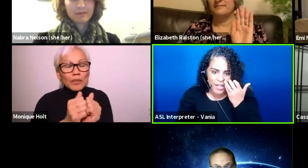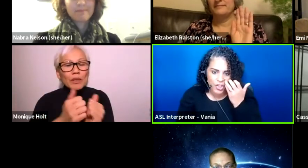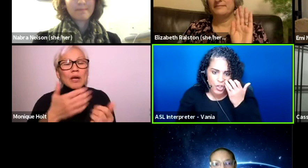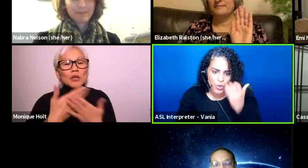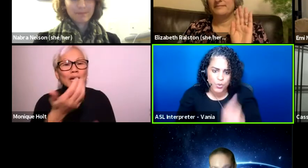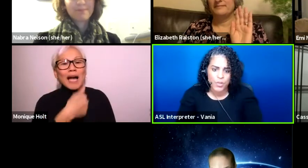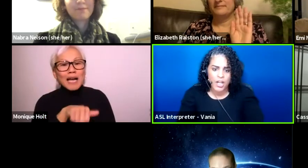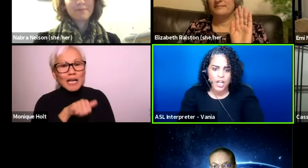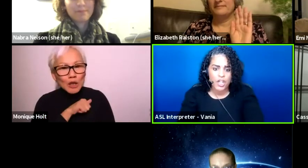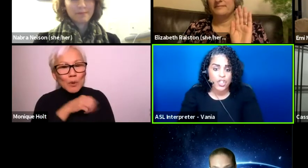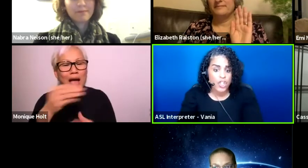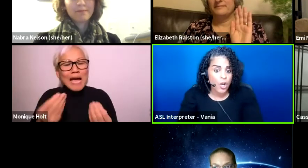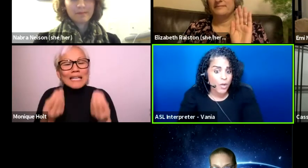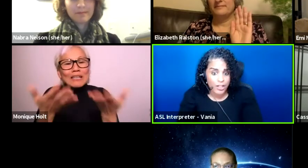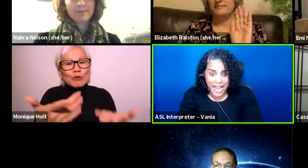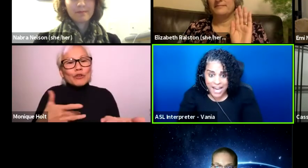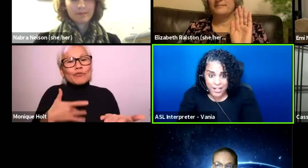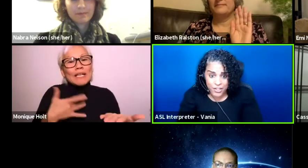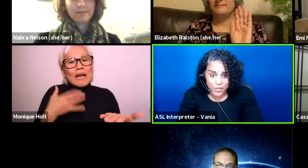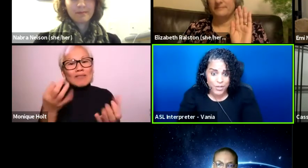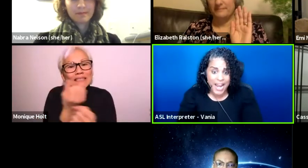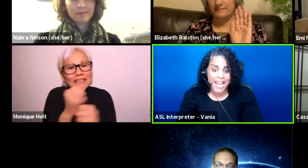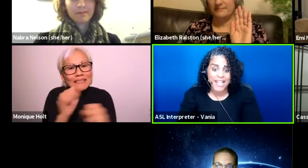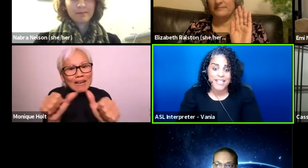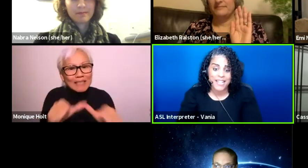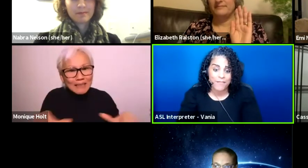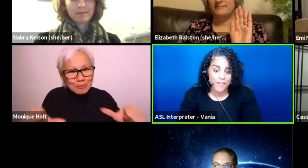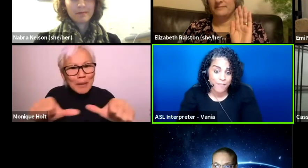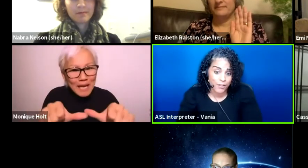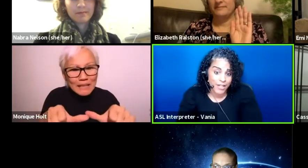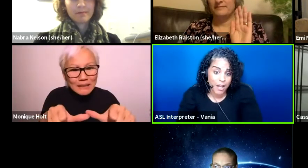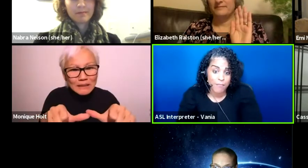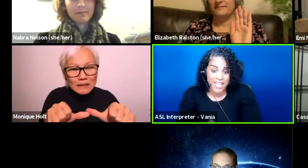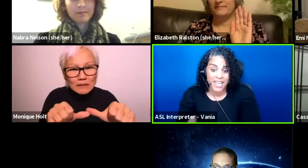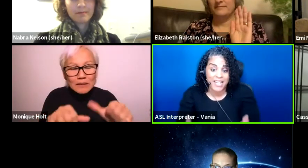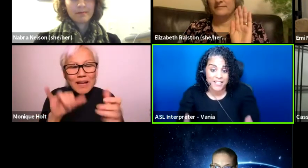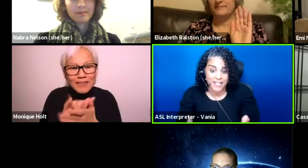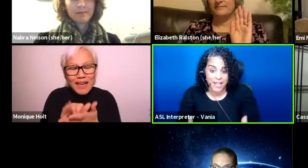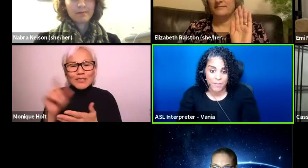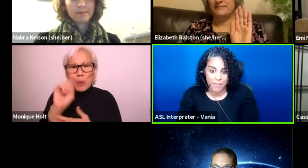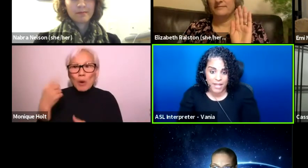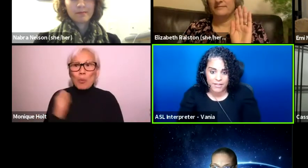and to show a good attitude and to give the feeling of being in a safe space,